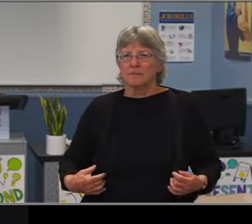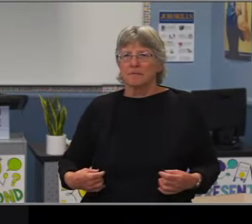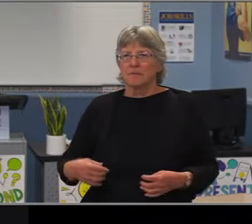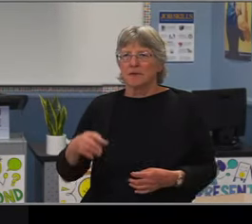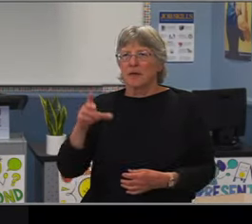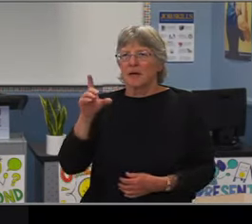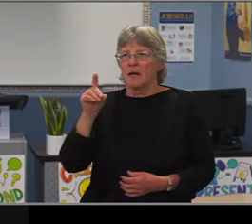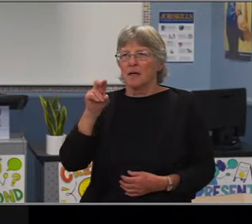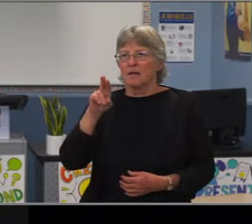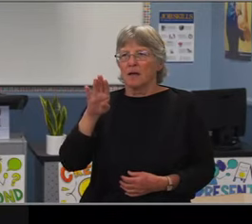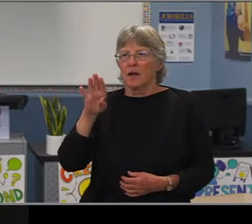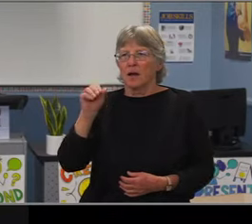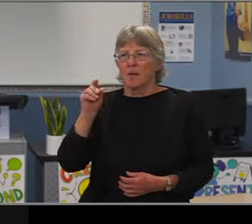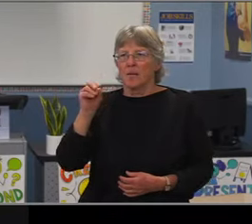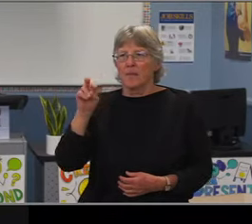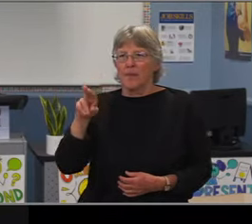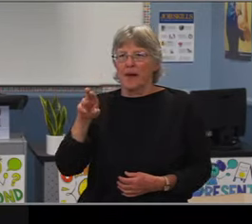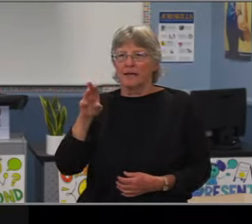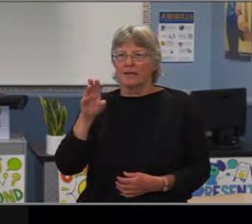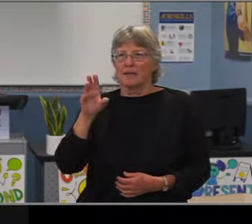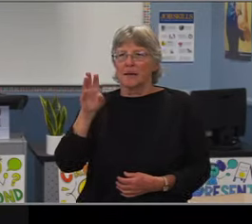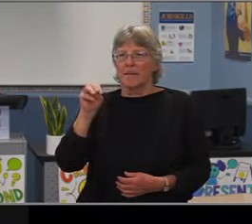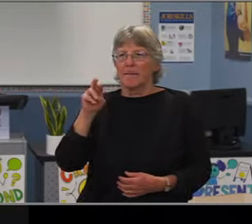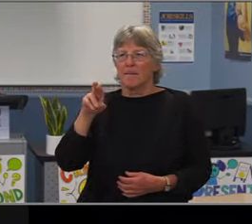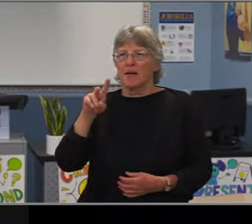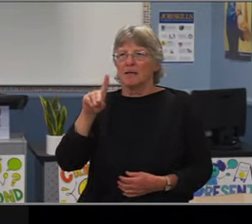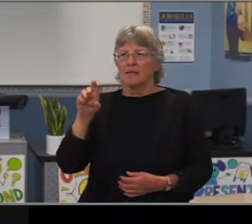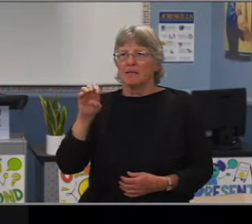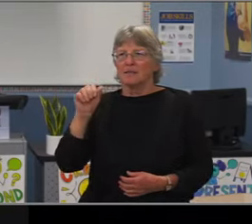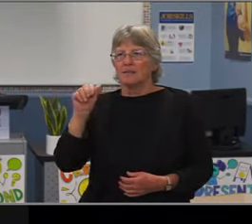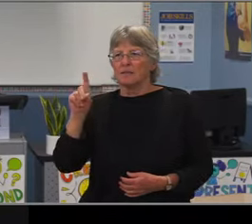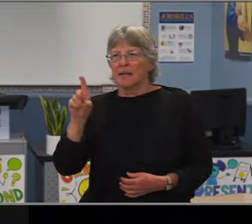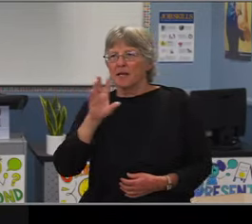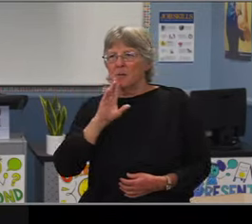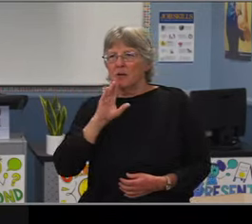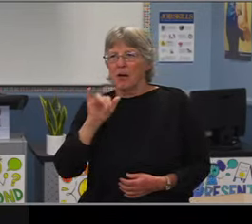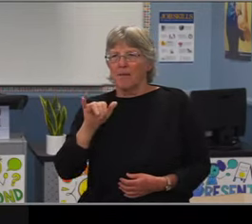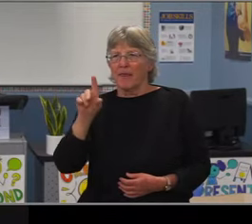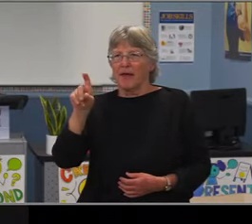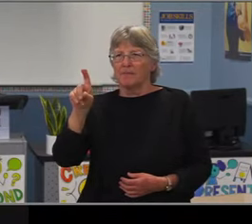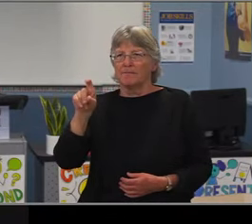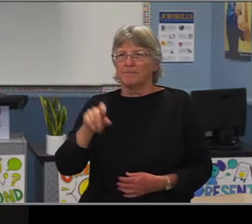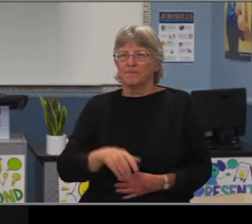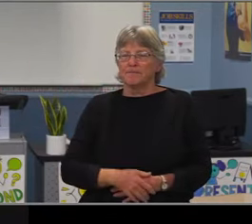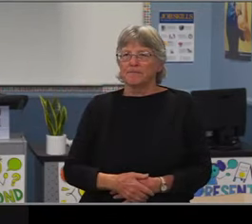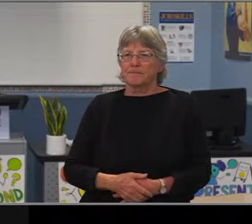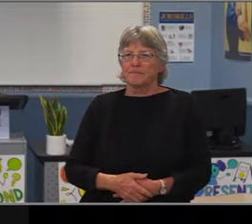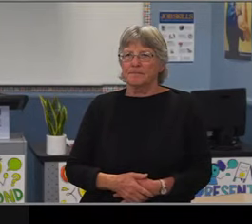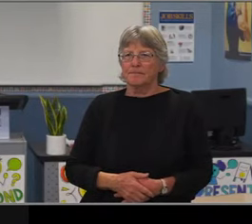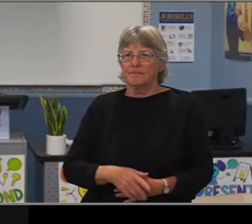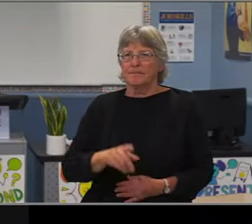Well, Ms. Kerr, I think you were gonna say something, but if I could. Sure.